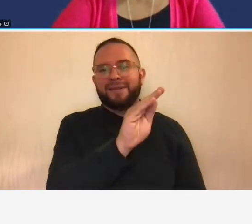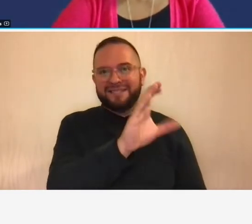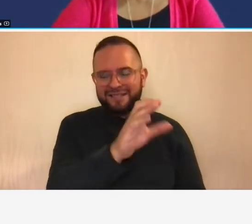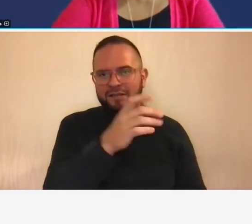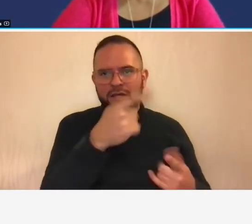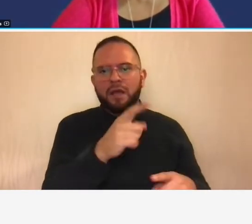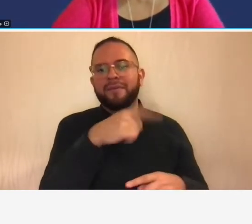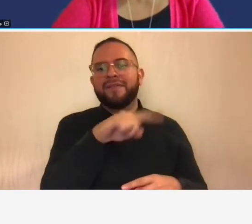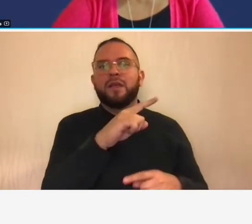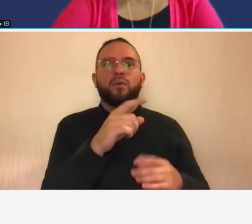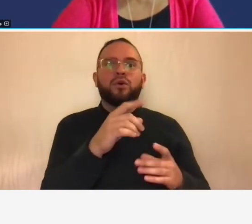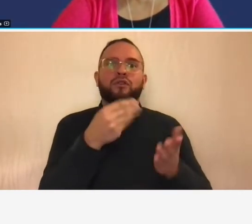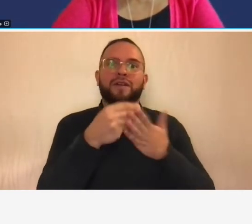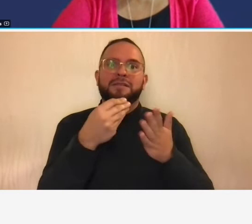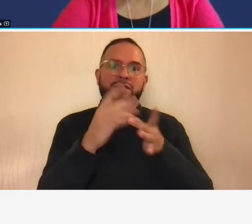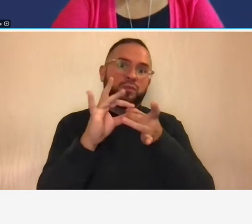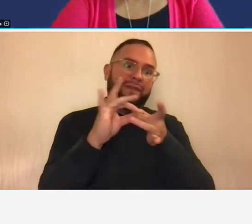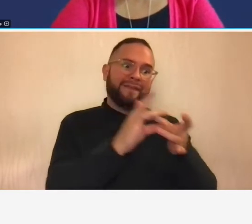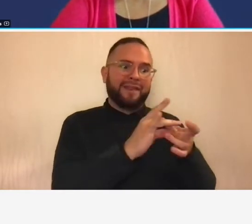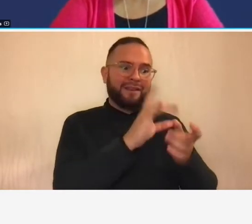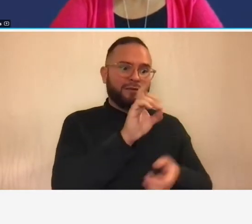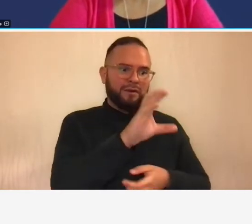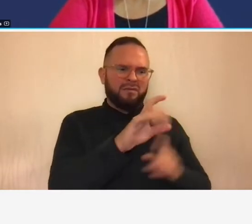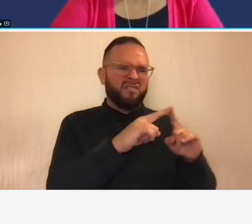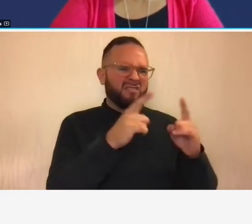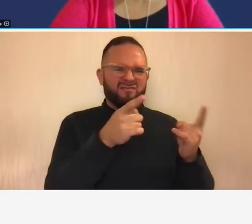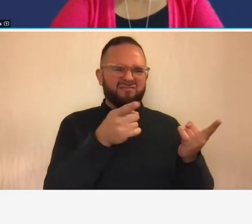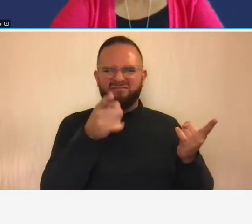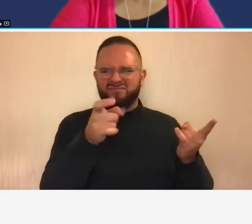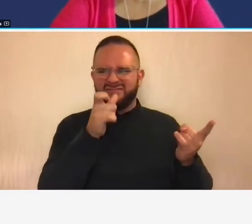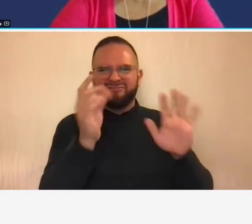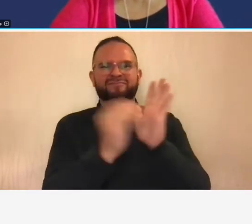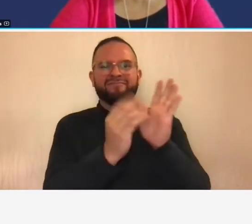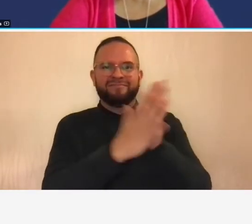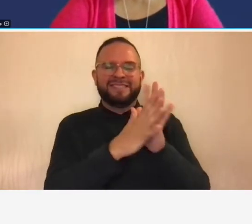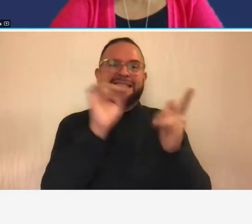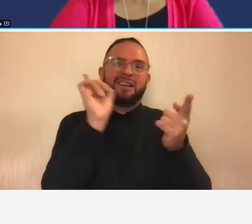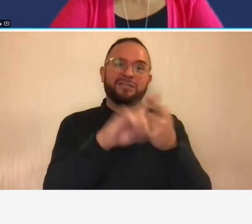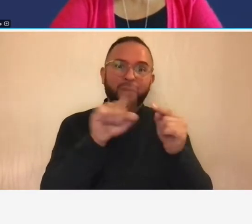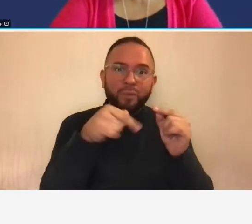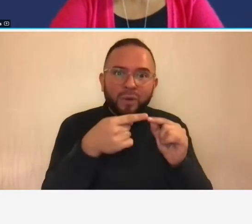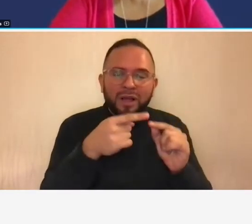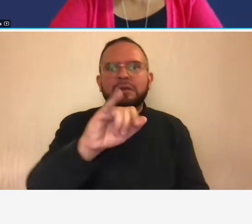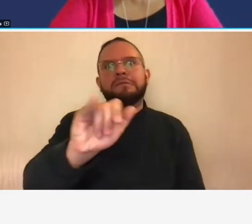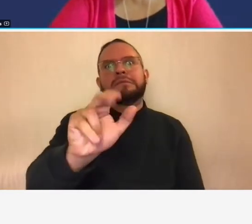related to december but they were not recorded on the books until january that's a cash basis